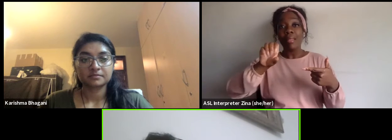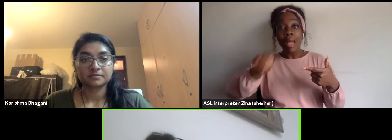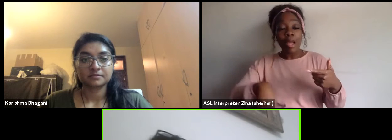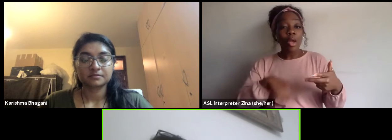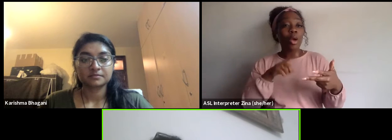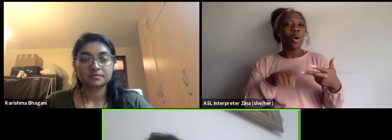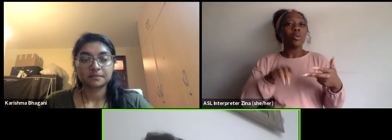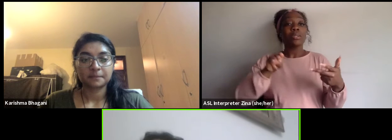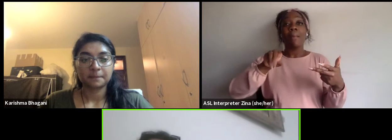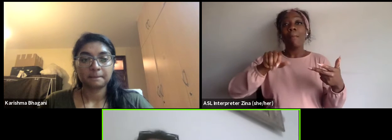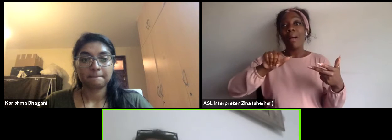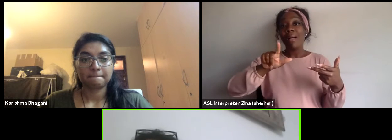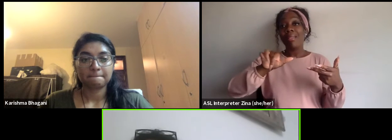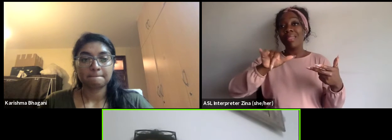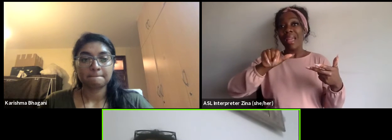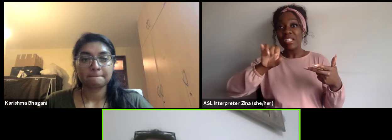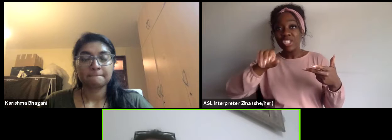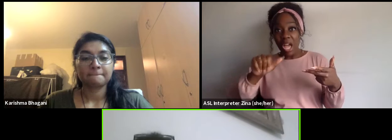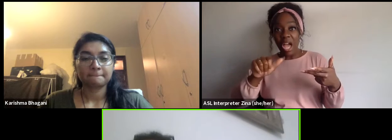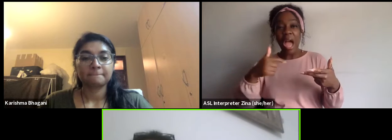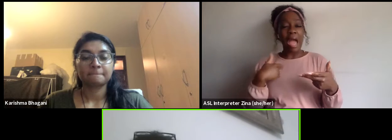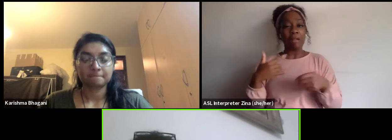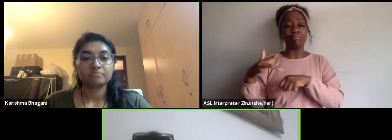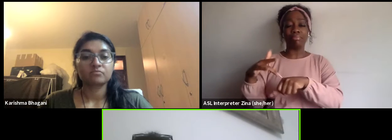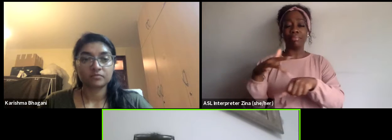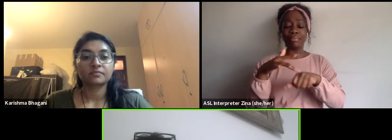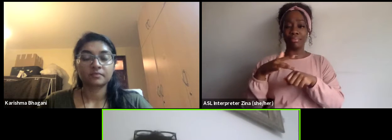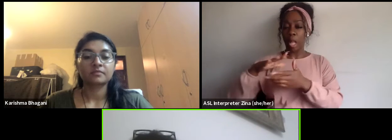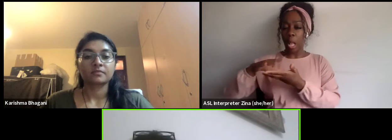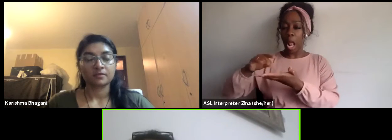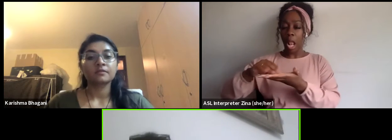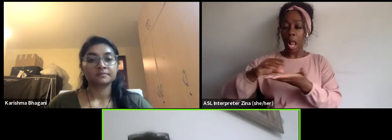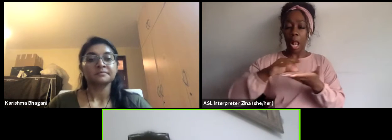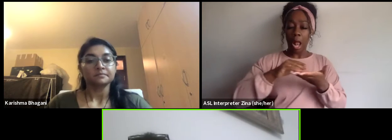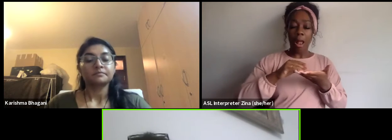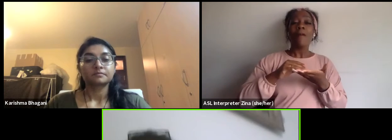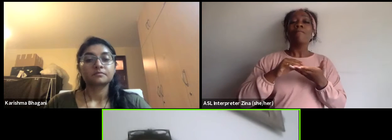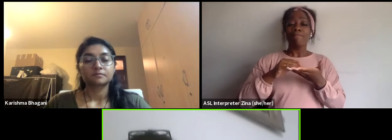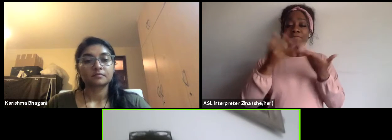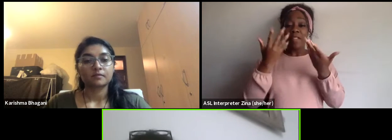and now I have to apply this to the those skills, that those techniques to the cultural creative sector.